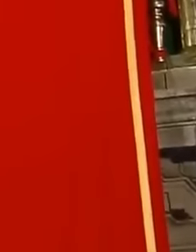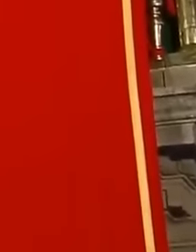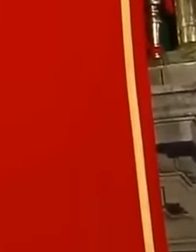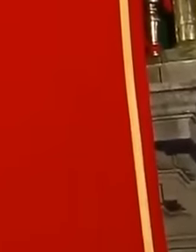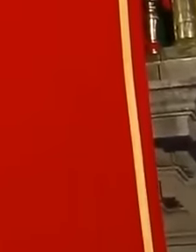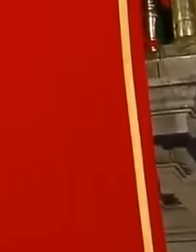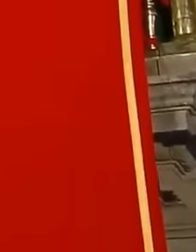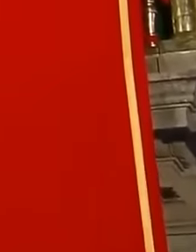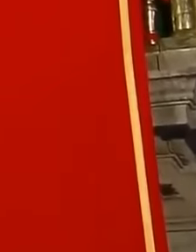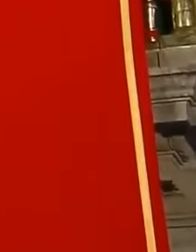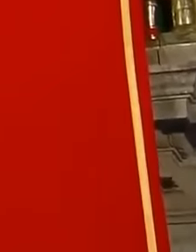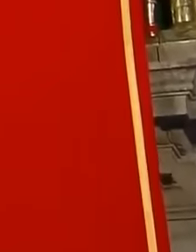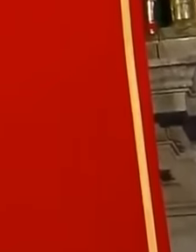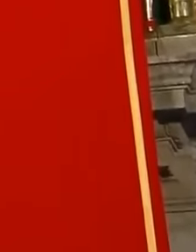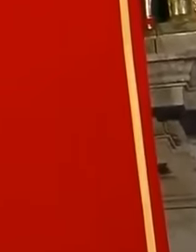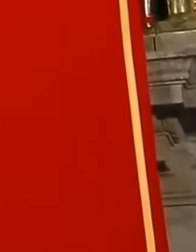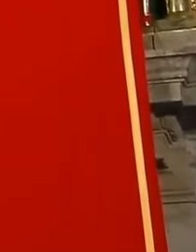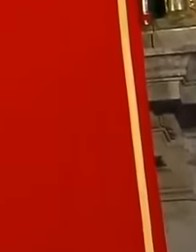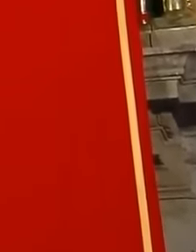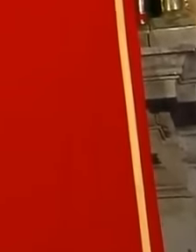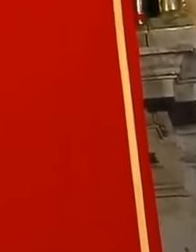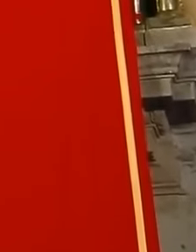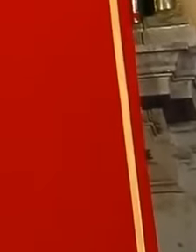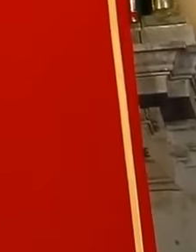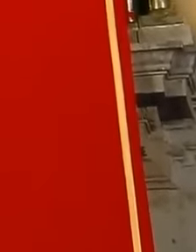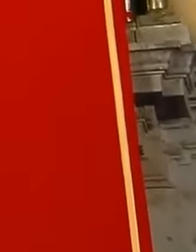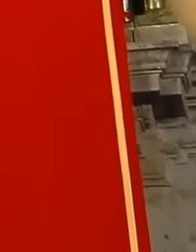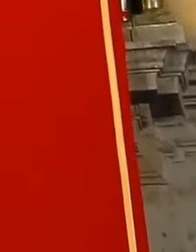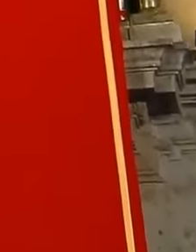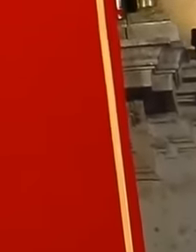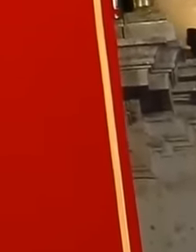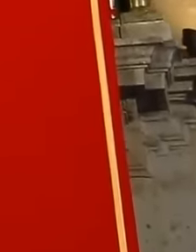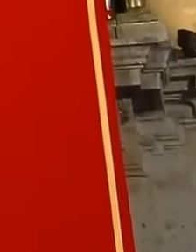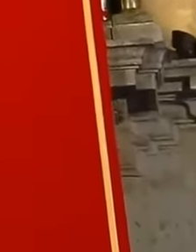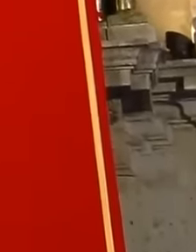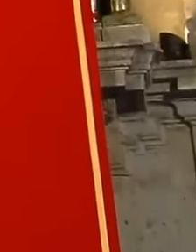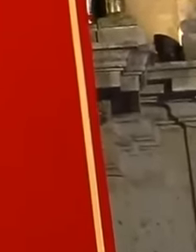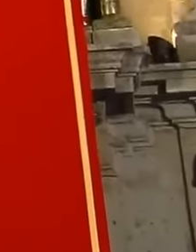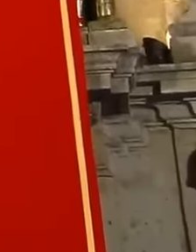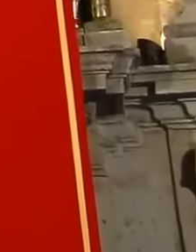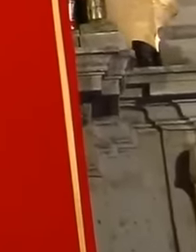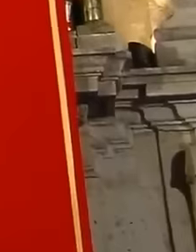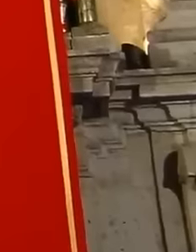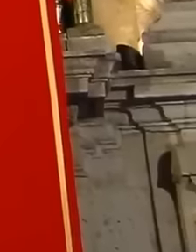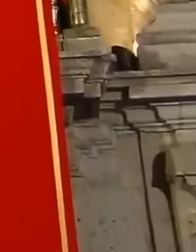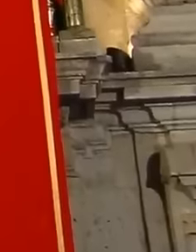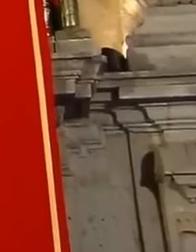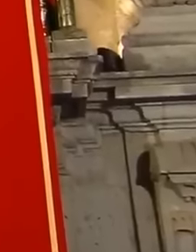What does it feel like to ring the bell of the National Palace And how difficult is it to be president